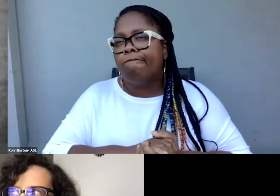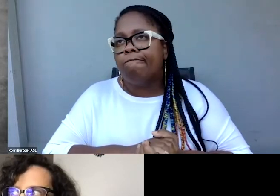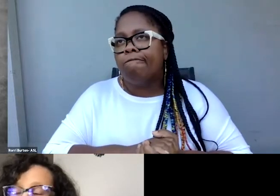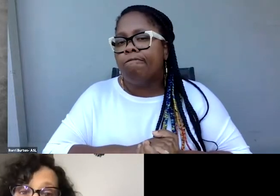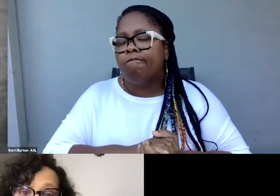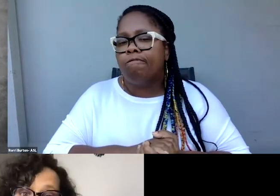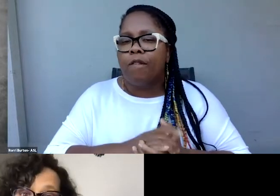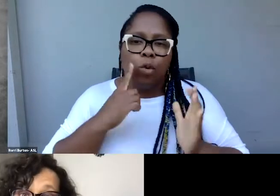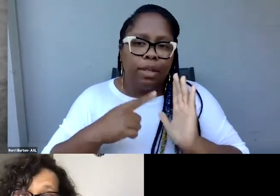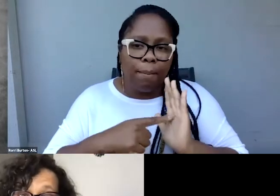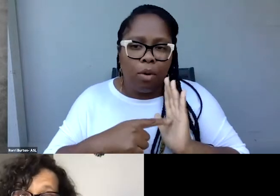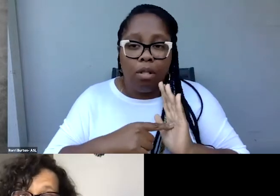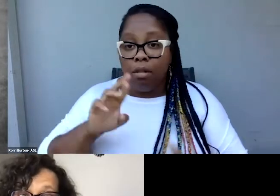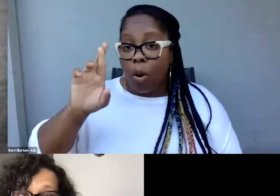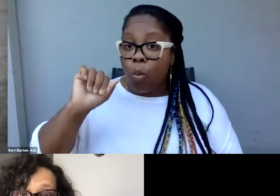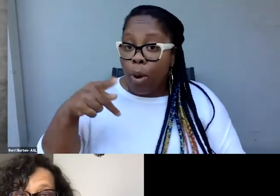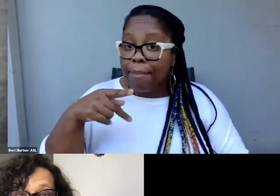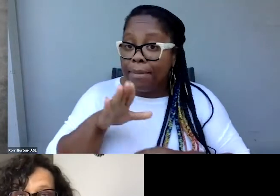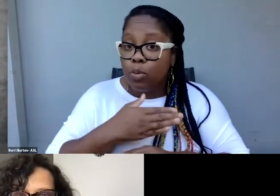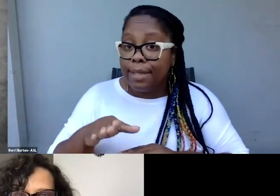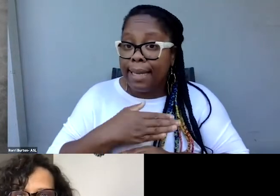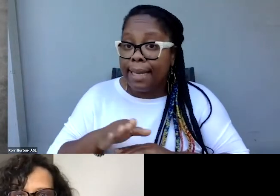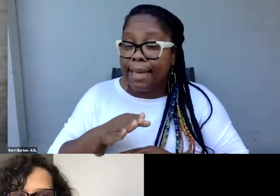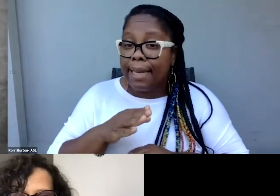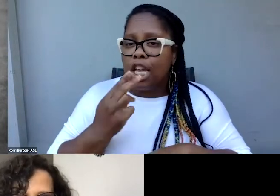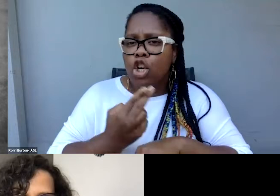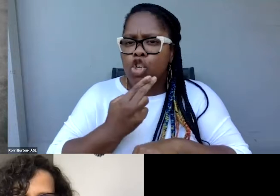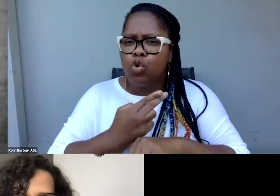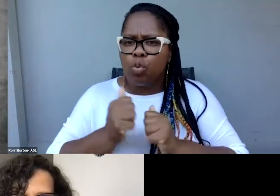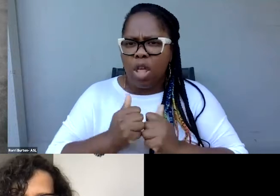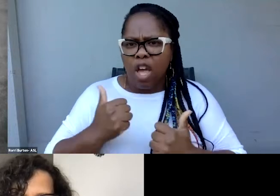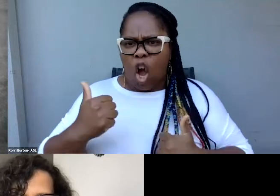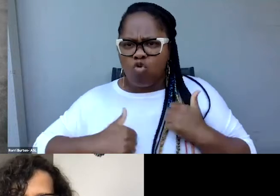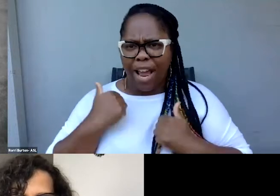for example, rap music being used with kind of aggressive terminology